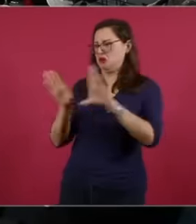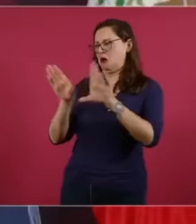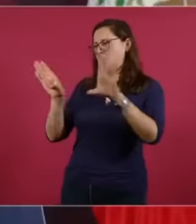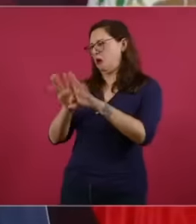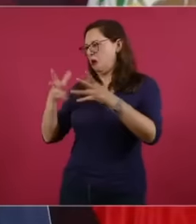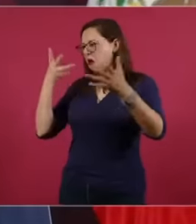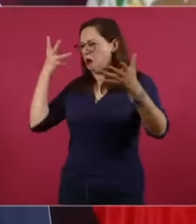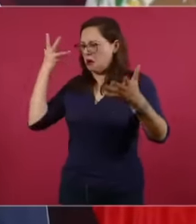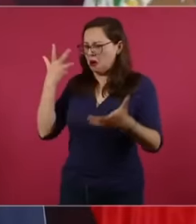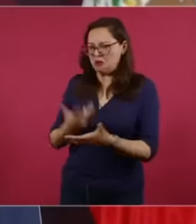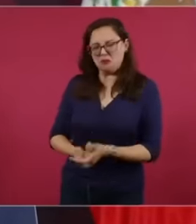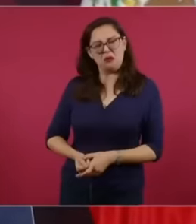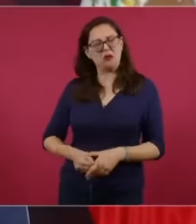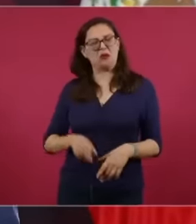did the DEA and other